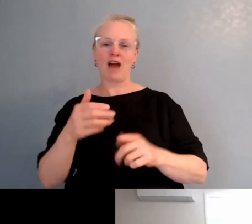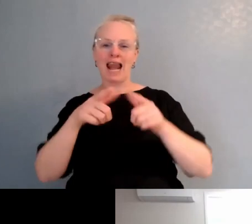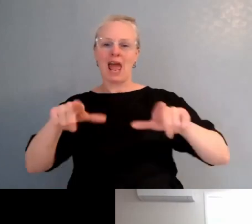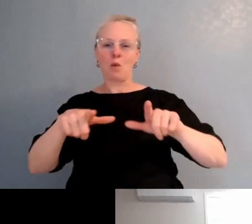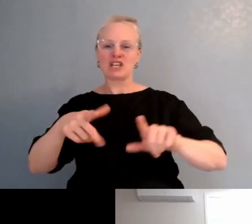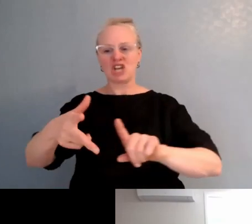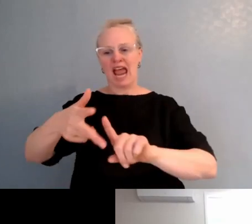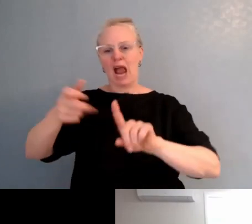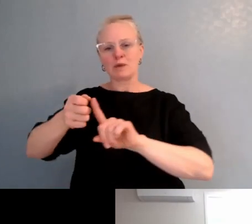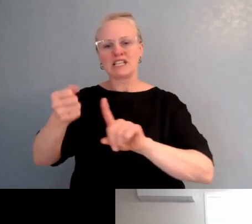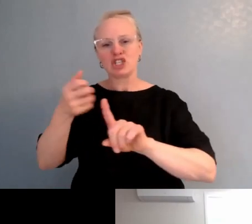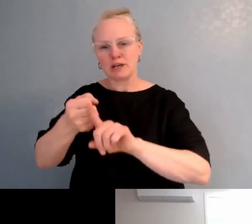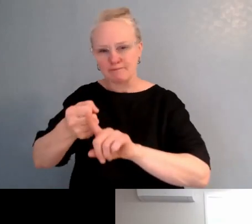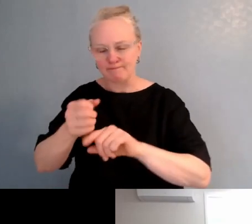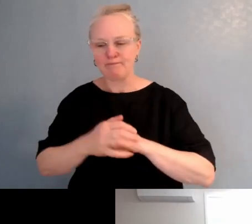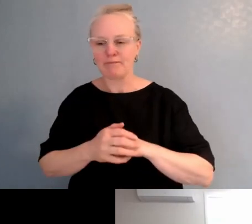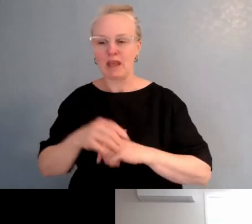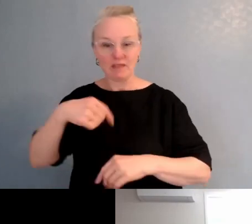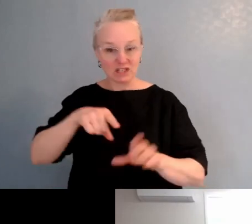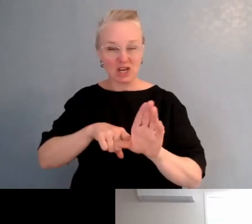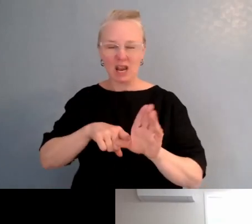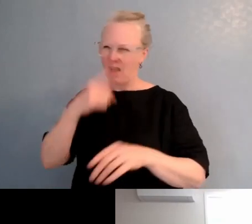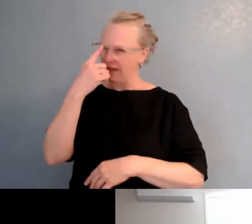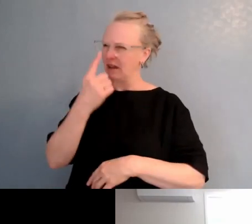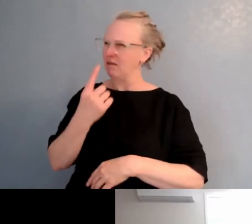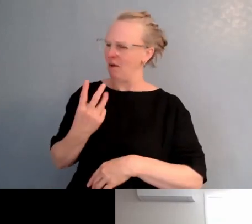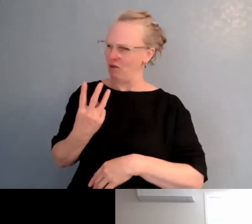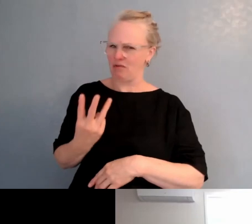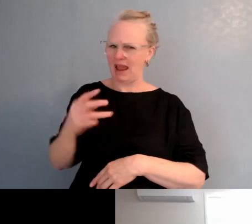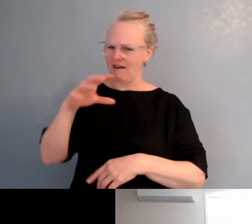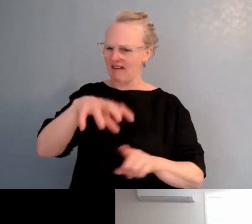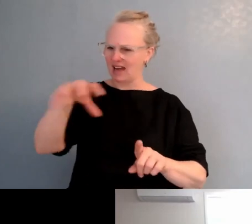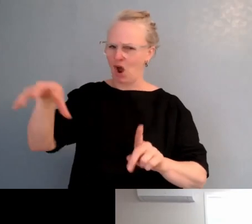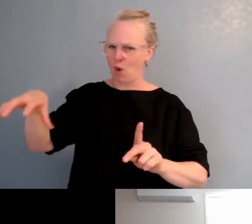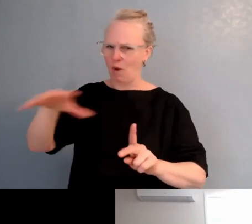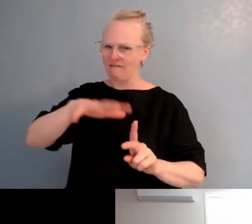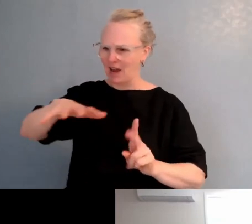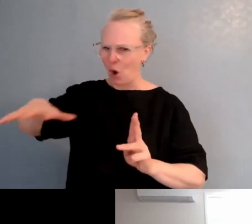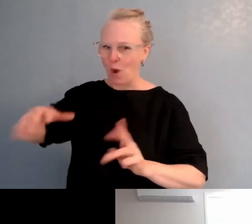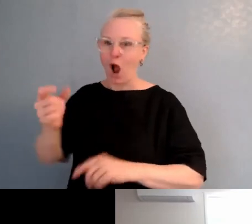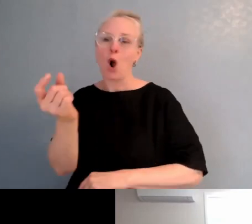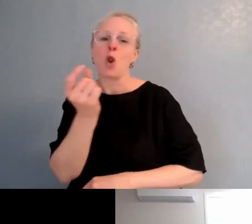and this year we've had I think three whānau who are very, very close to coming in, but probably just didn't reach where they were,